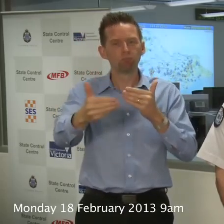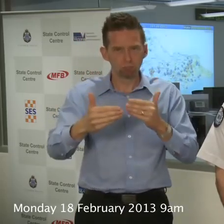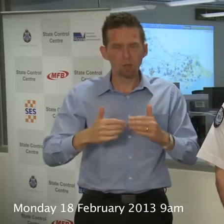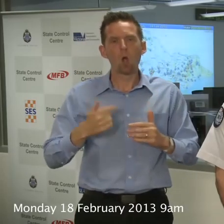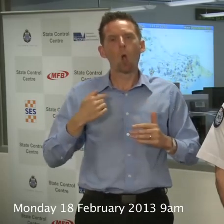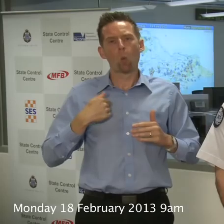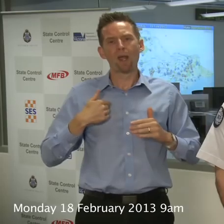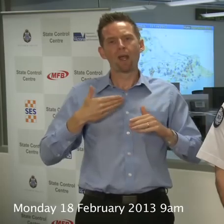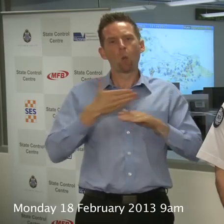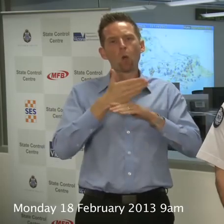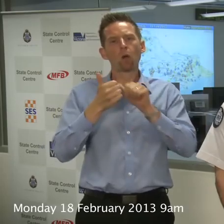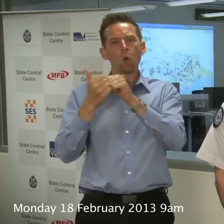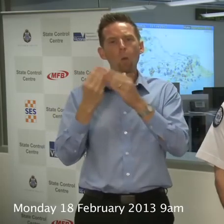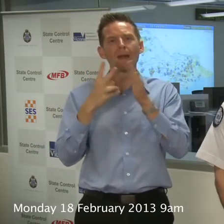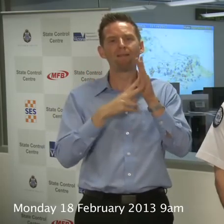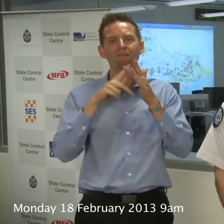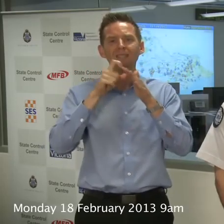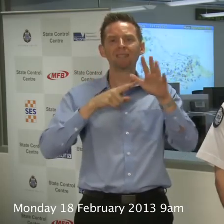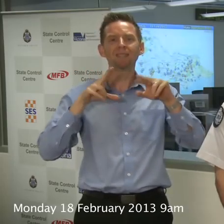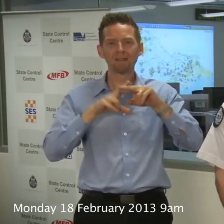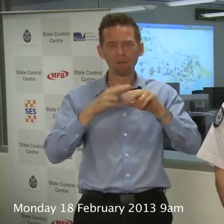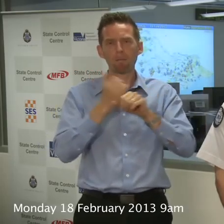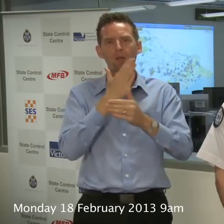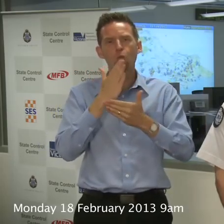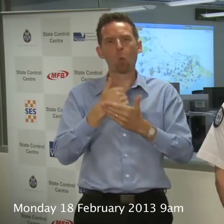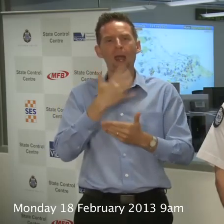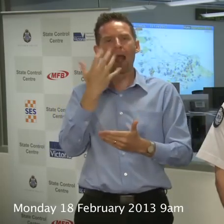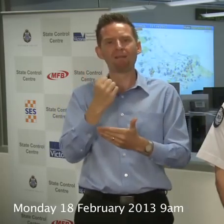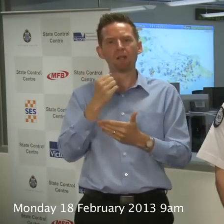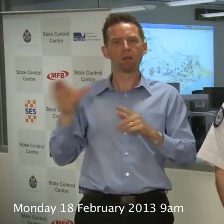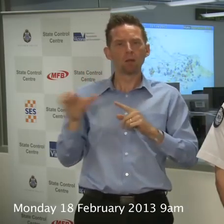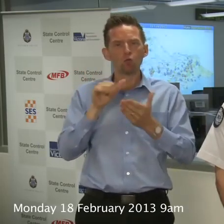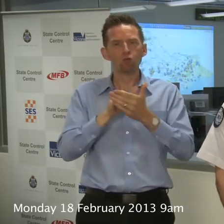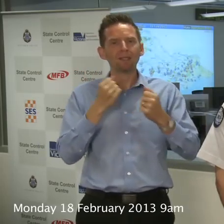worked hard with VicDeaf to actually make sure we've got the right level of support in that area.